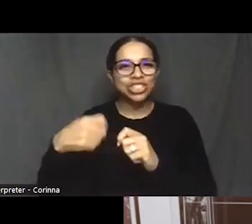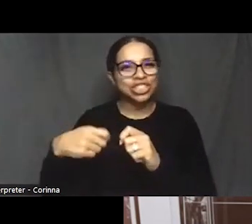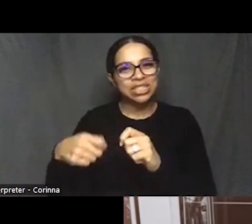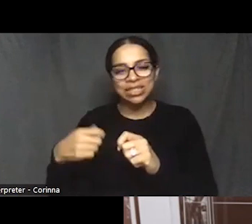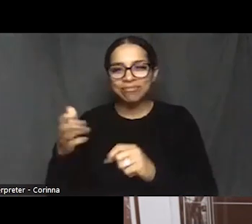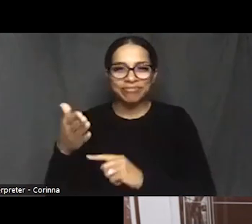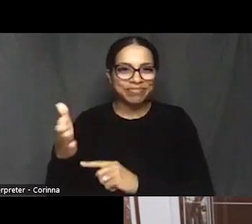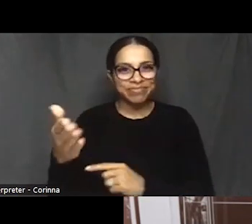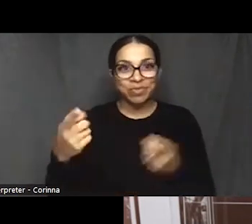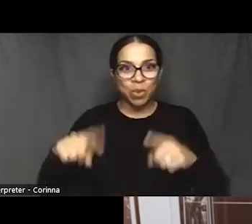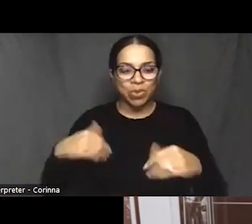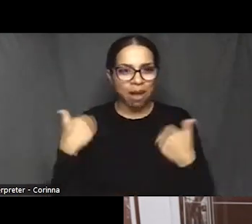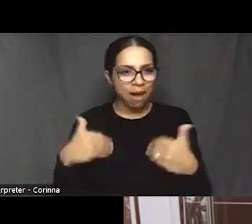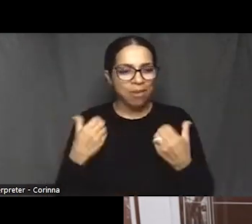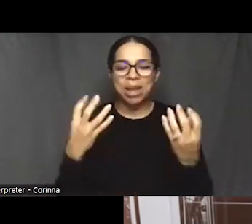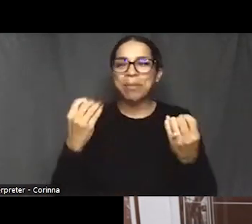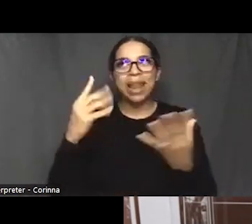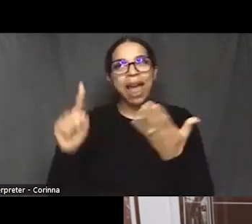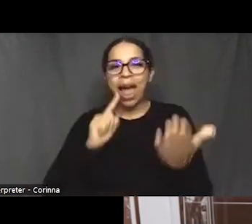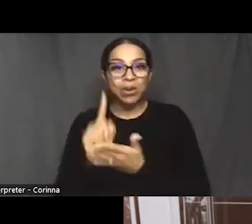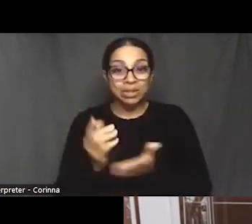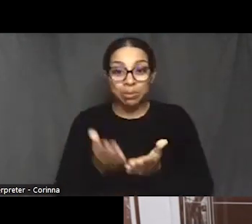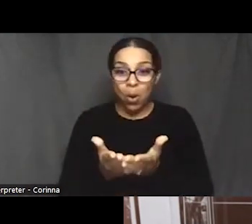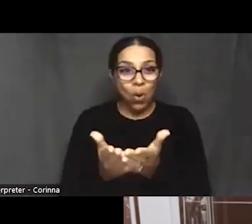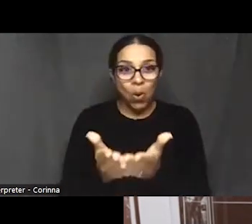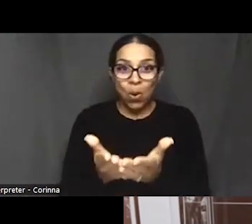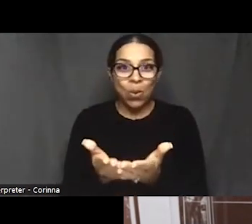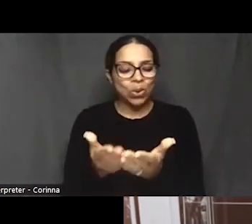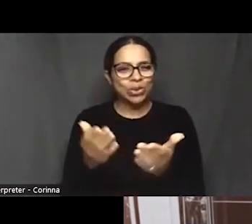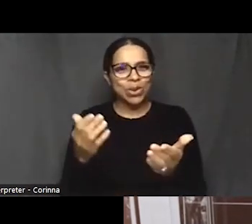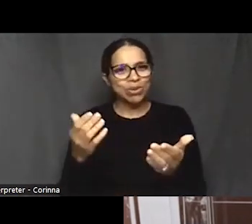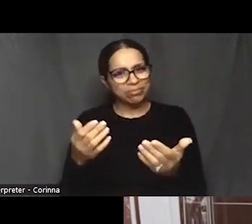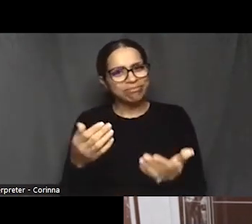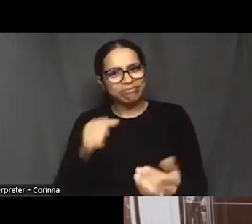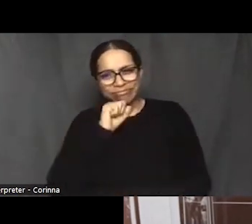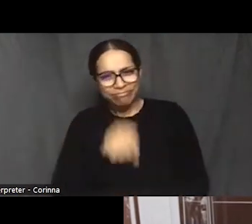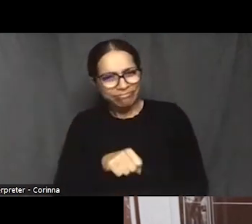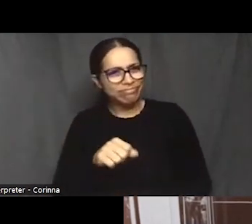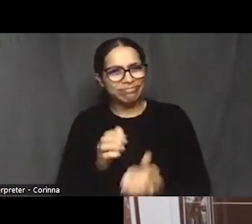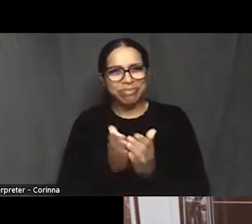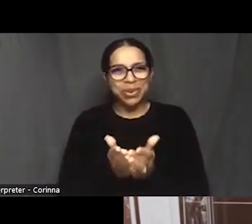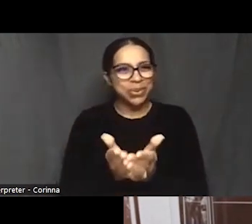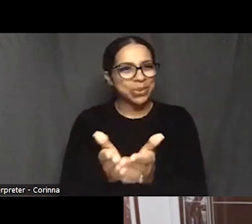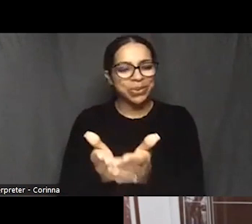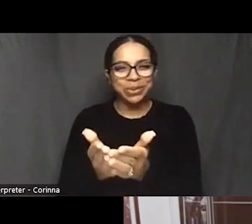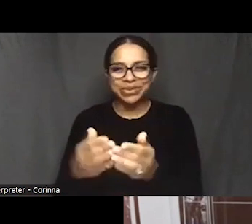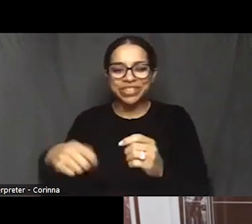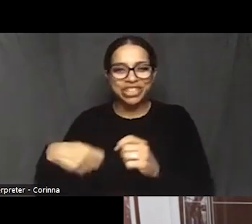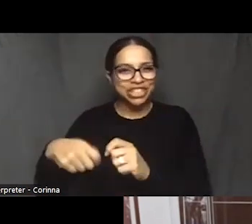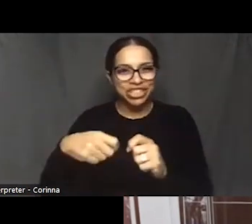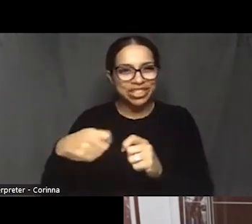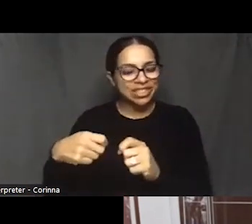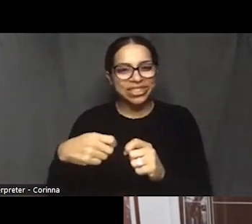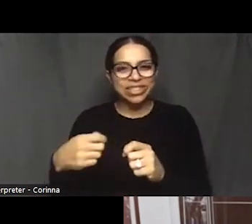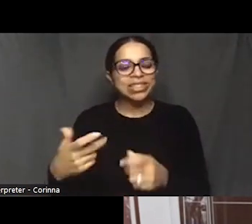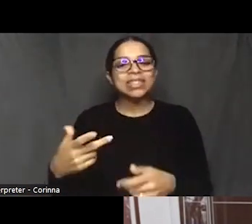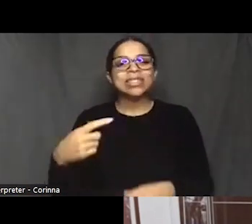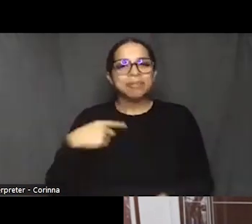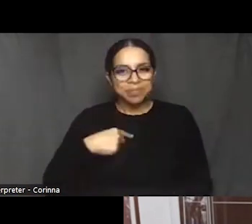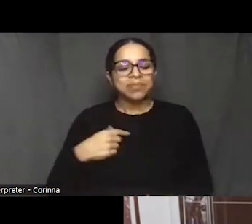And so don't take me off the boat. And we we I have a long connection there.